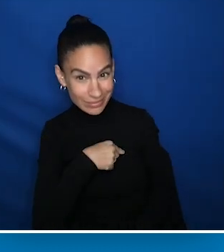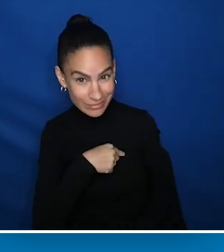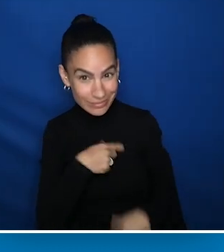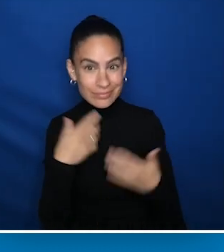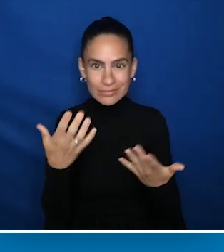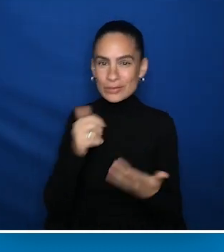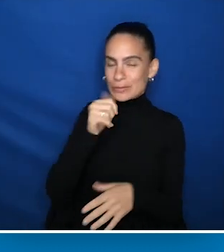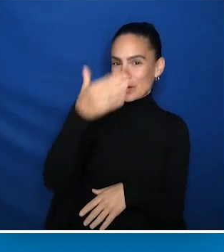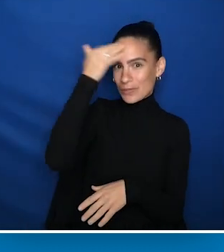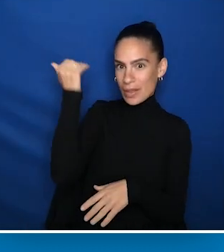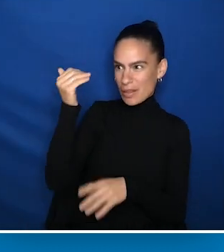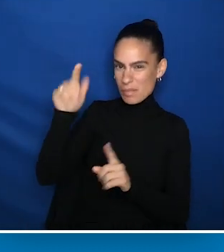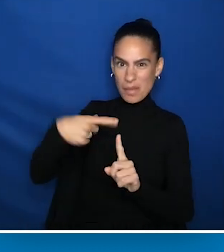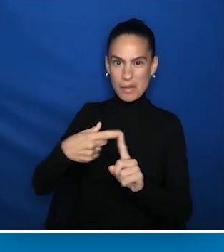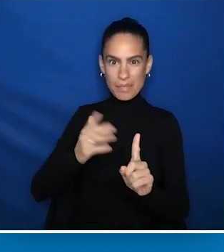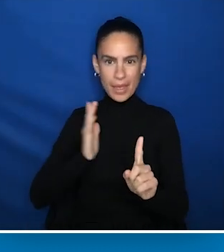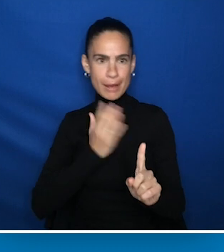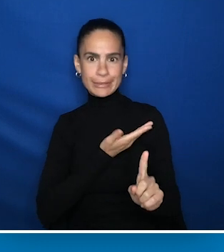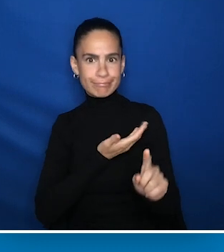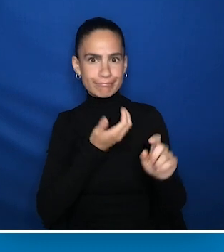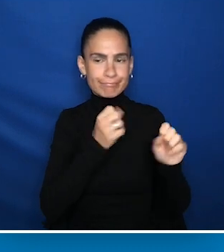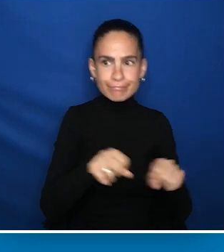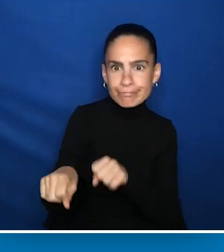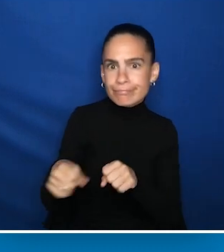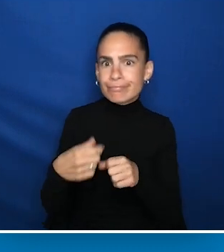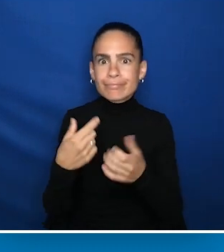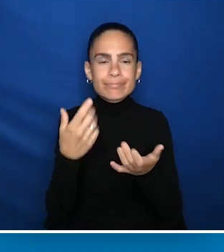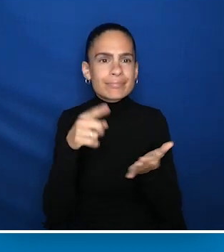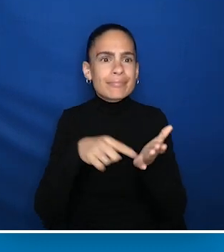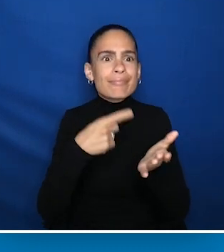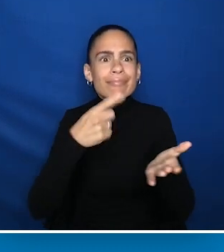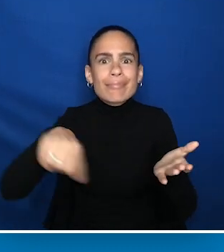to not forget about our friends. To not forget about our friends who use screen readers, our friends